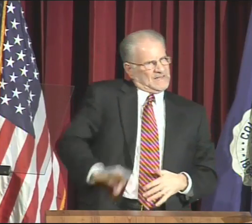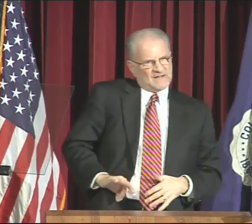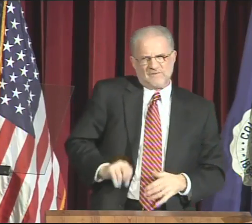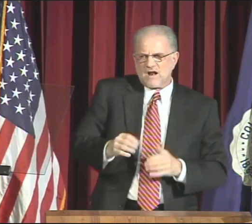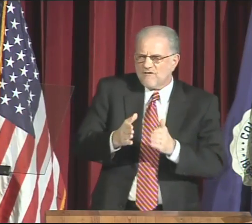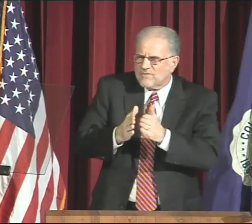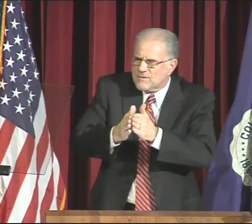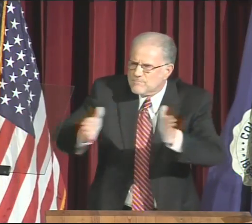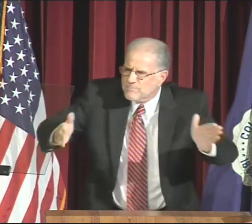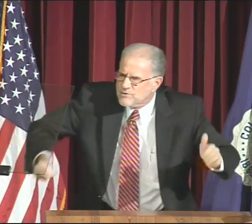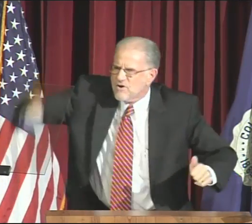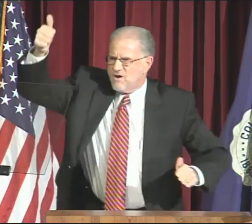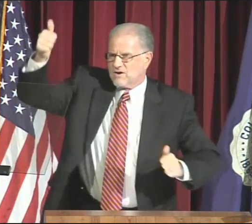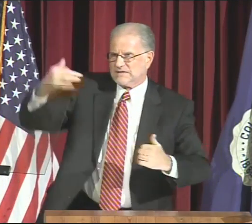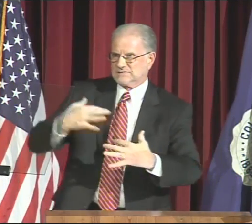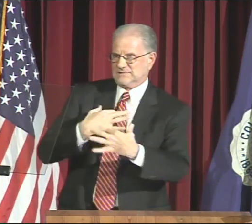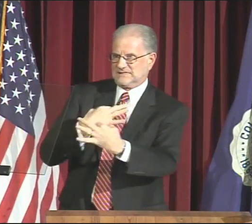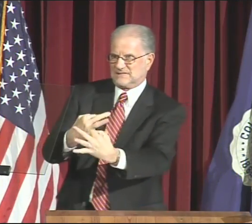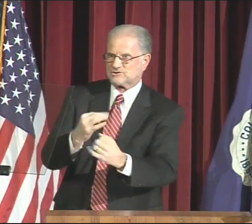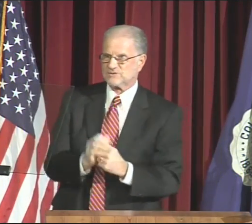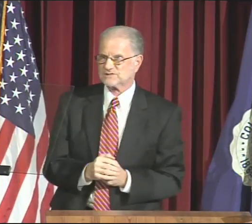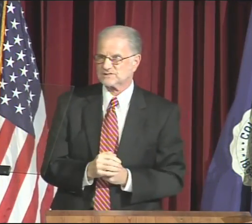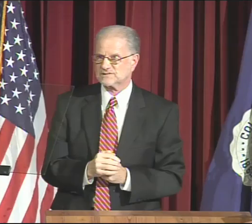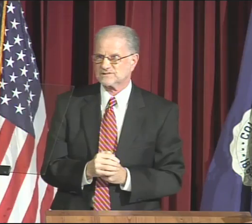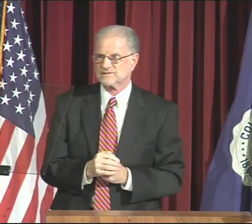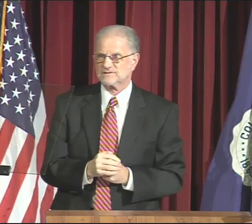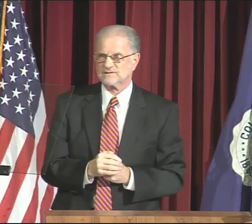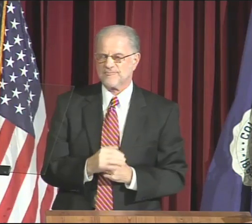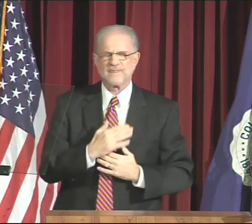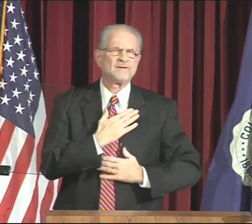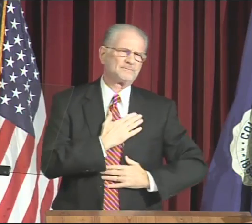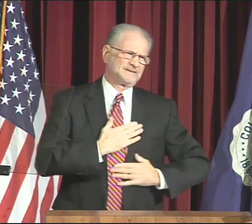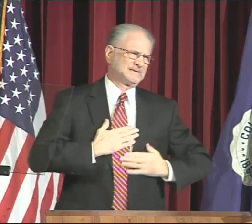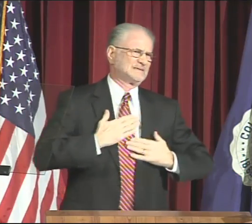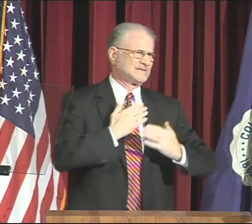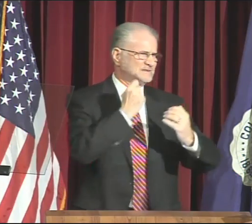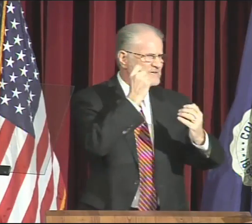are taken for the benefit of the broadest interests.